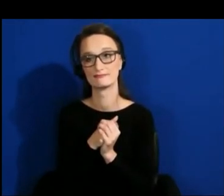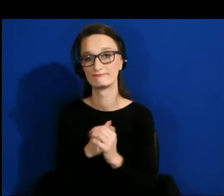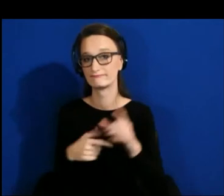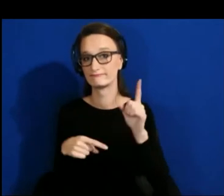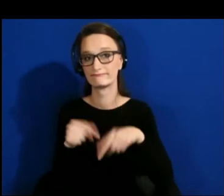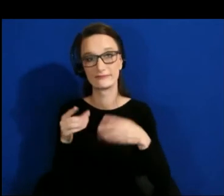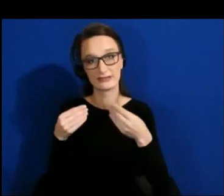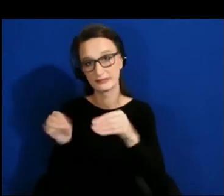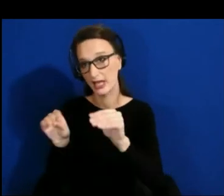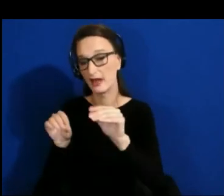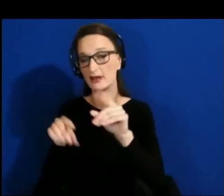the product. You can't sell the software.